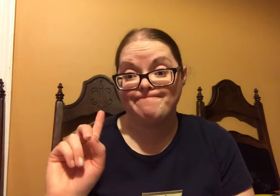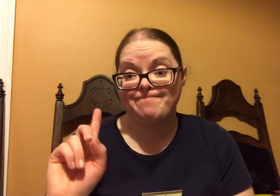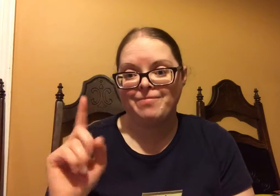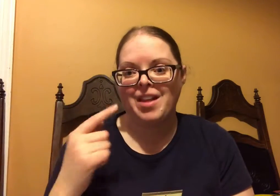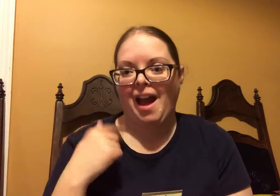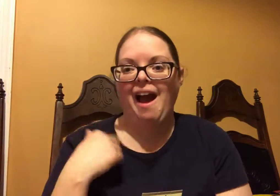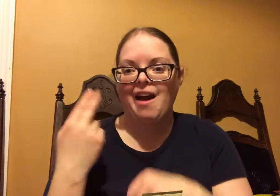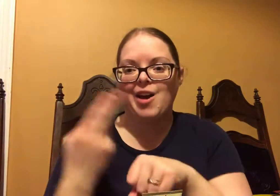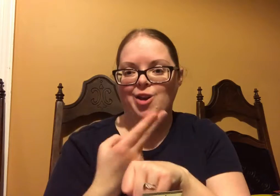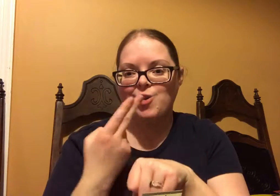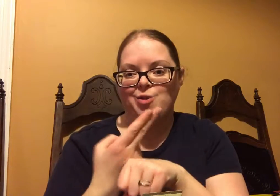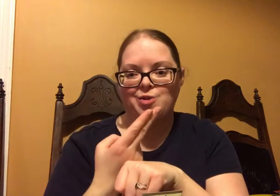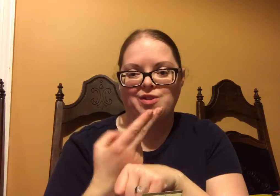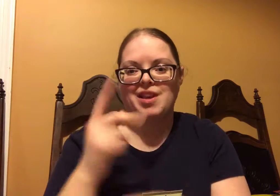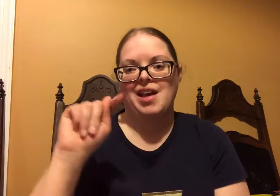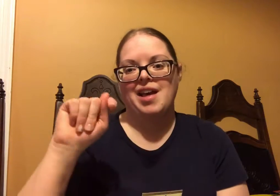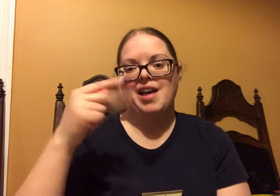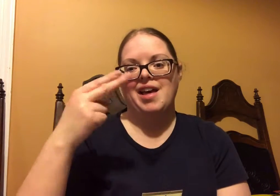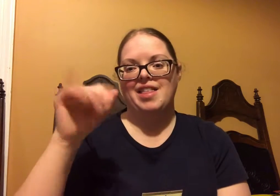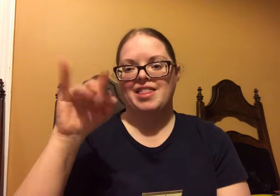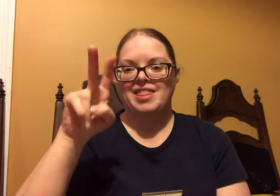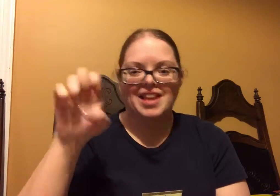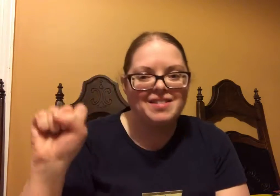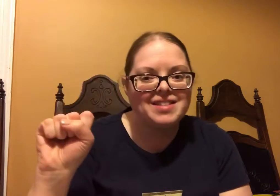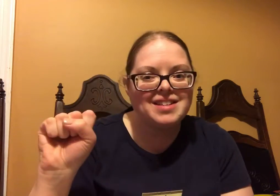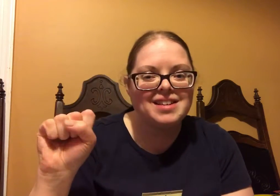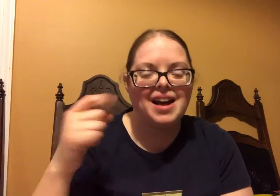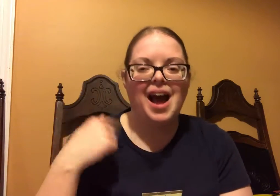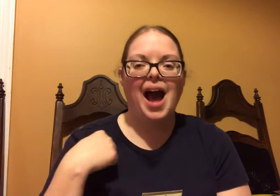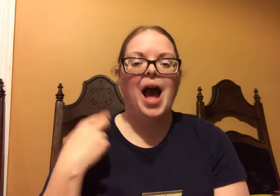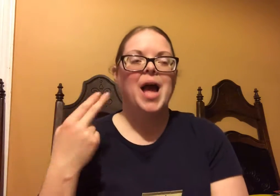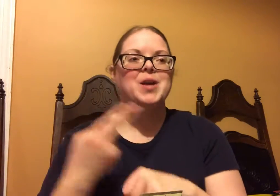Because I don't. I use Thieves.